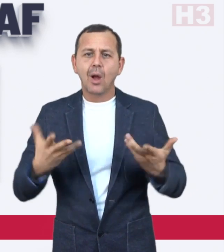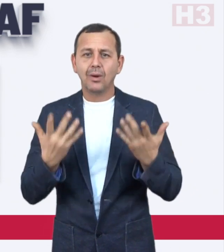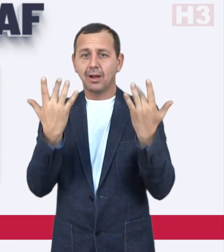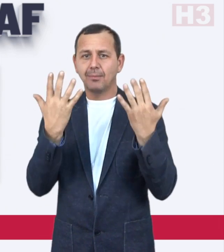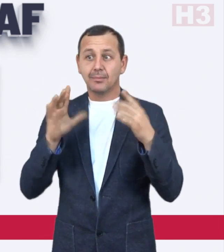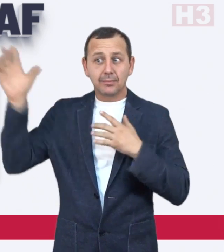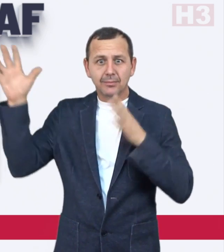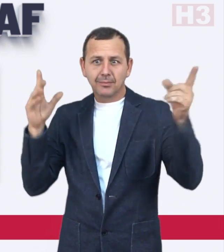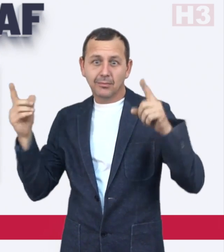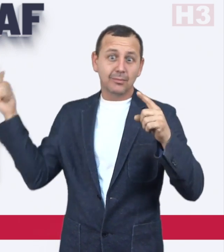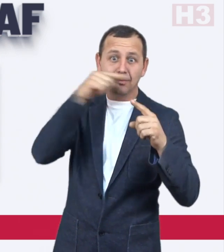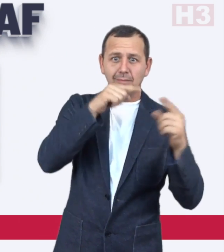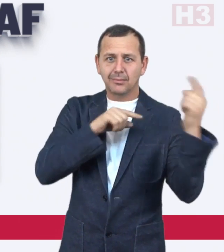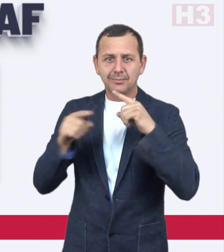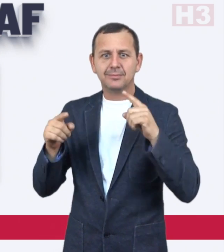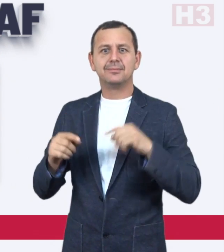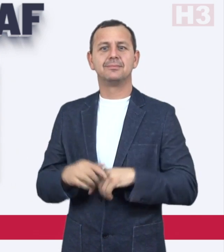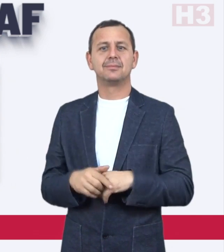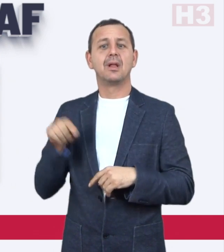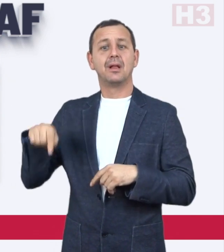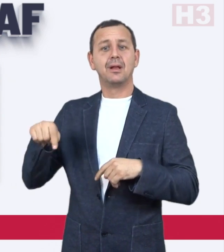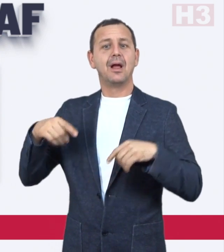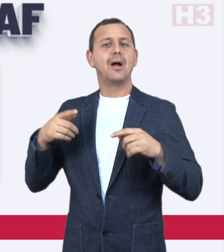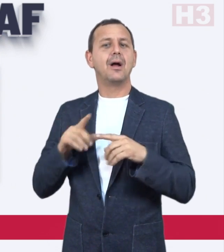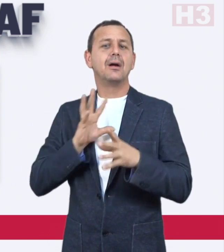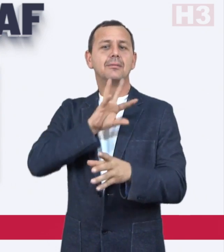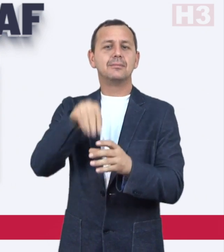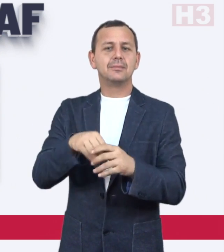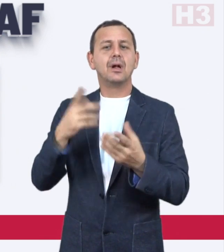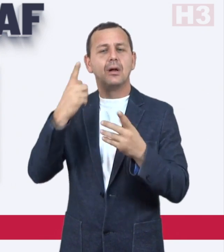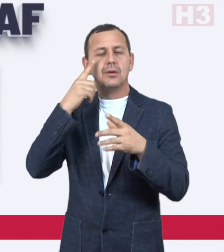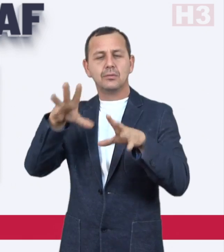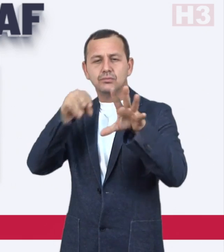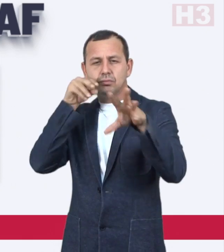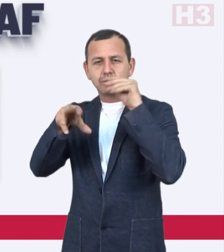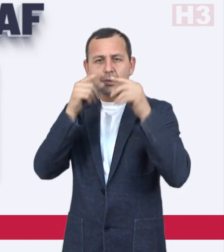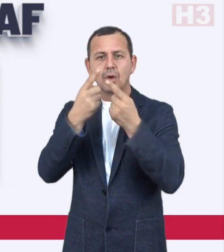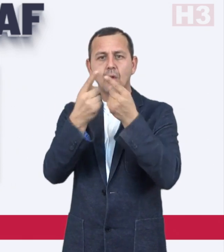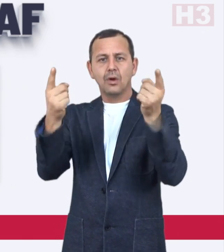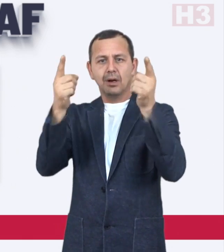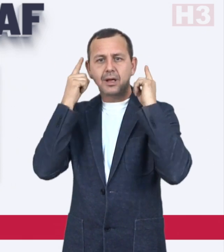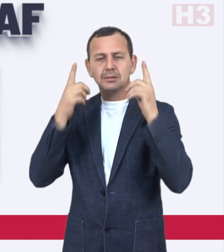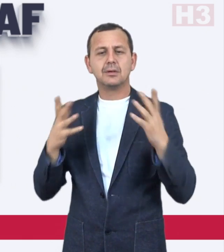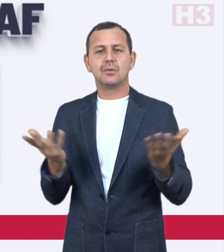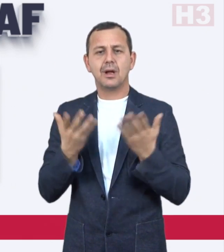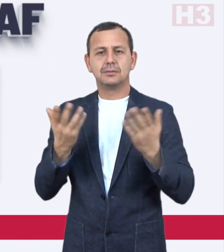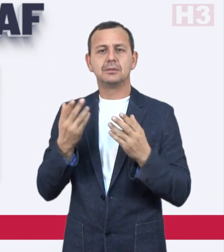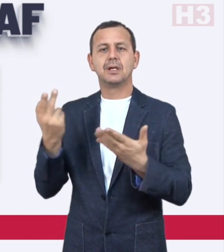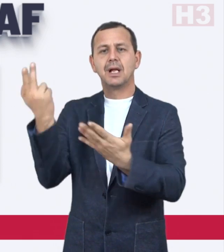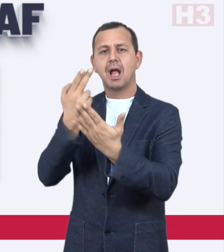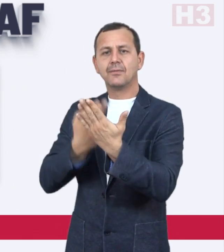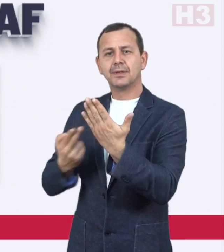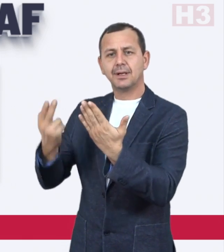using hand signals. He is majoring in graphic